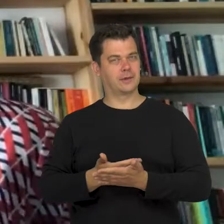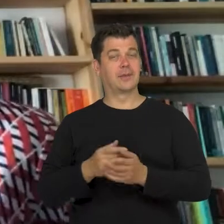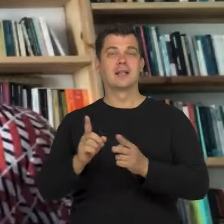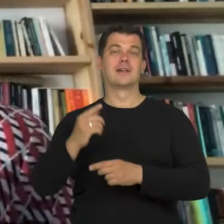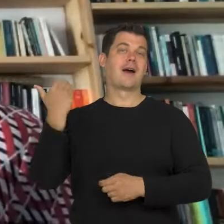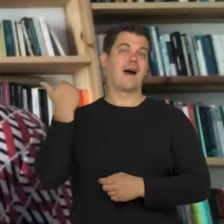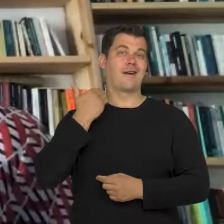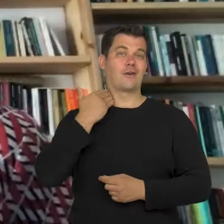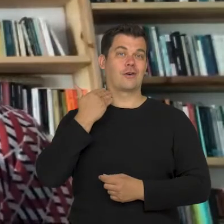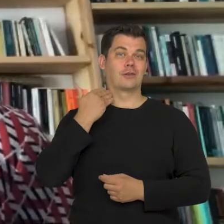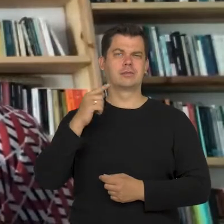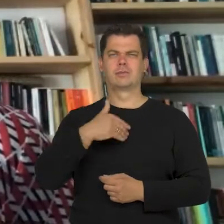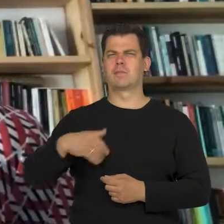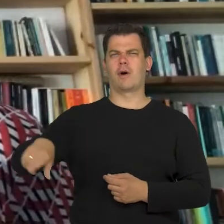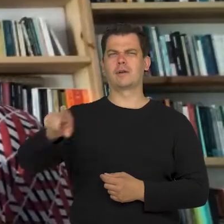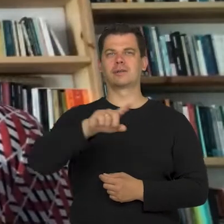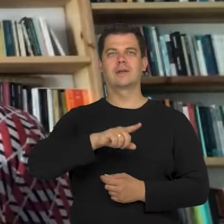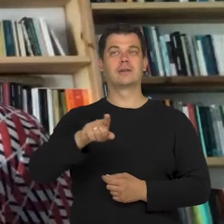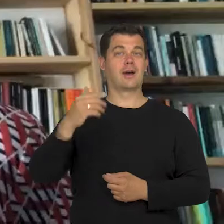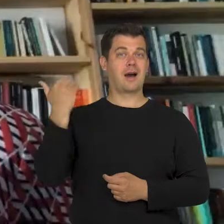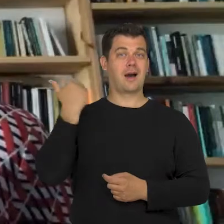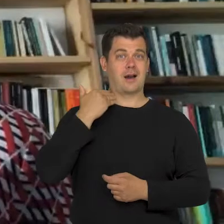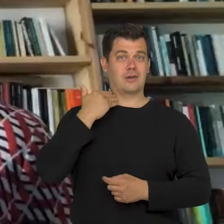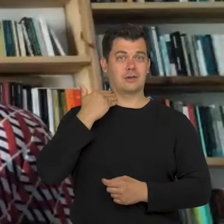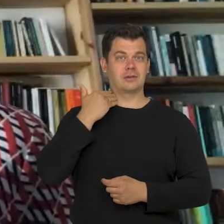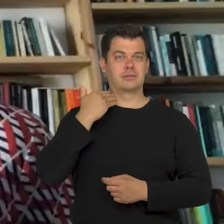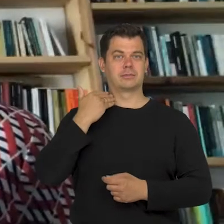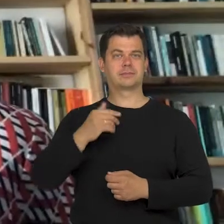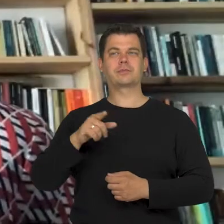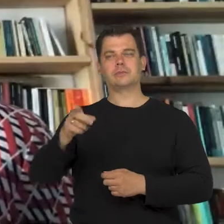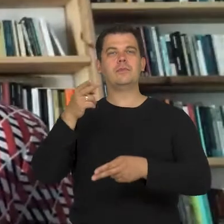if we look at Poland, is very common.